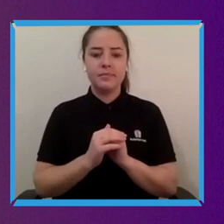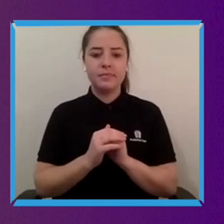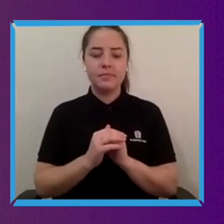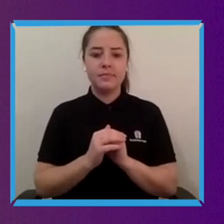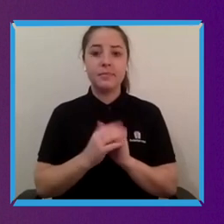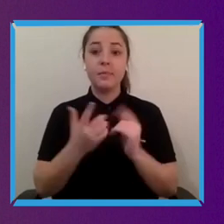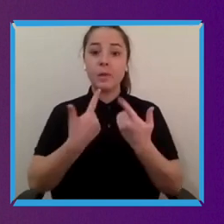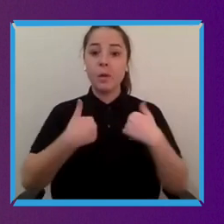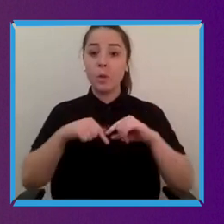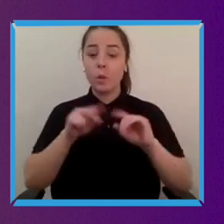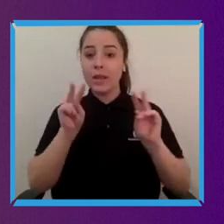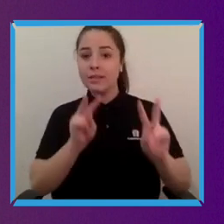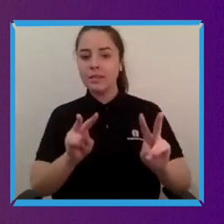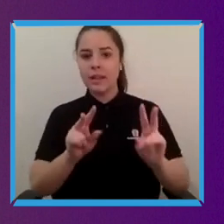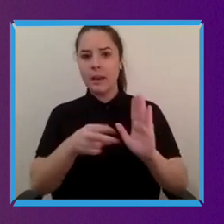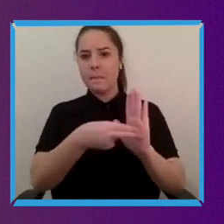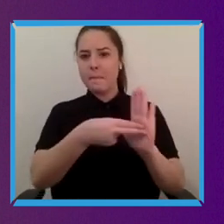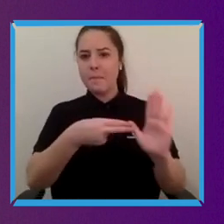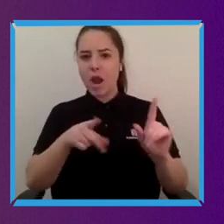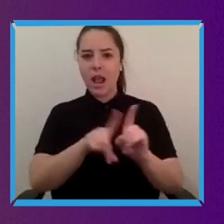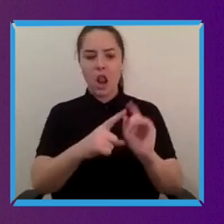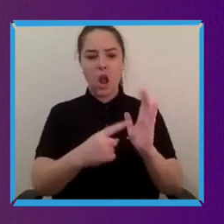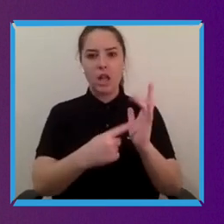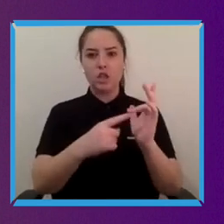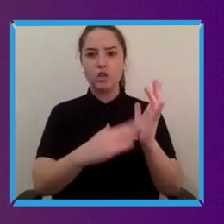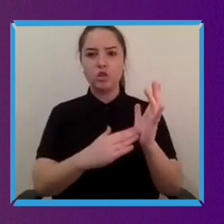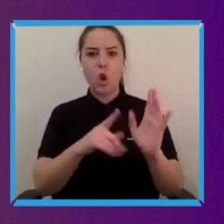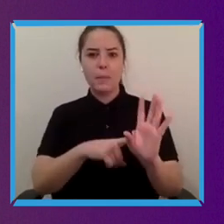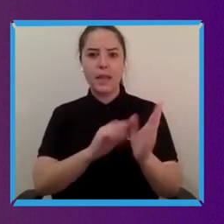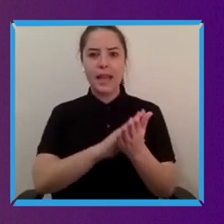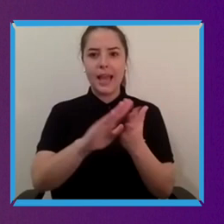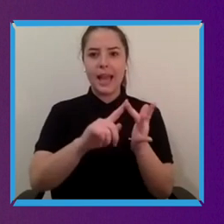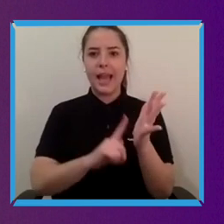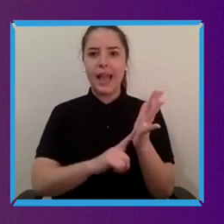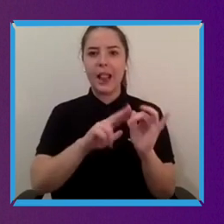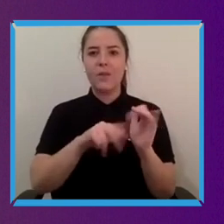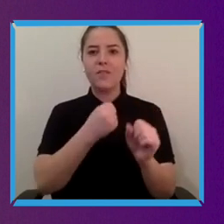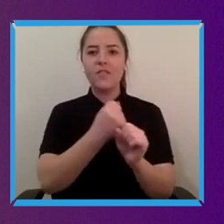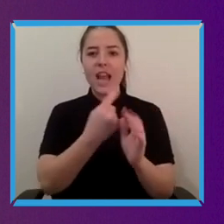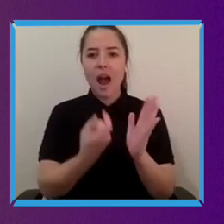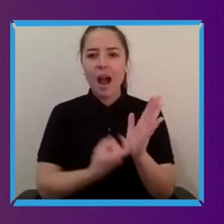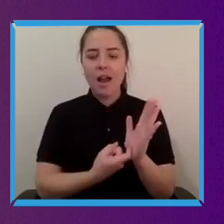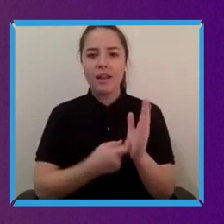Tommy Hilfiger and Apple and Microsoft that really understand that when you